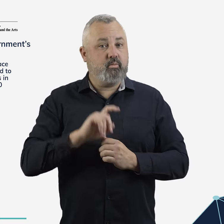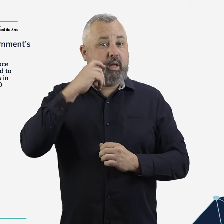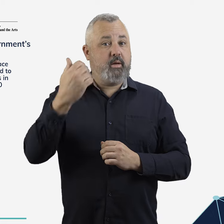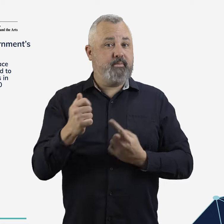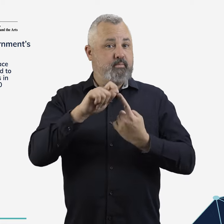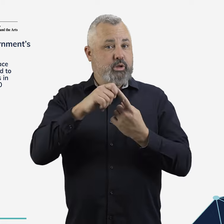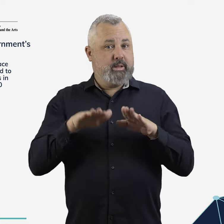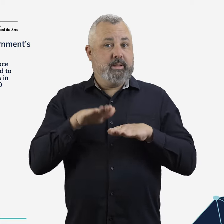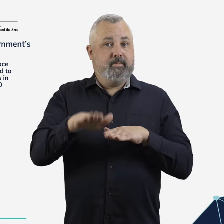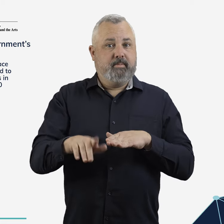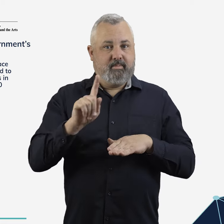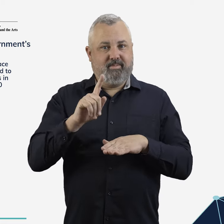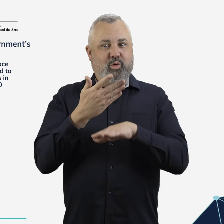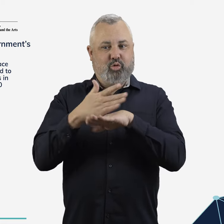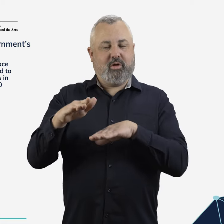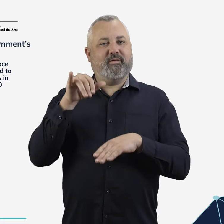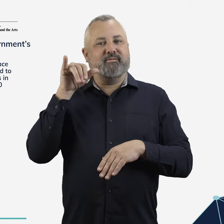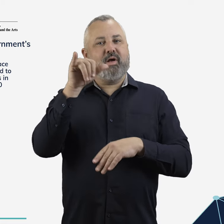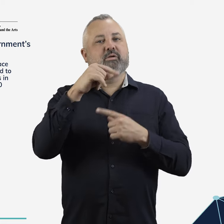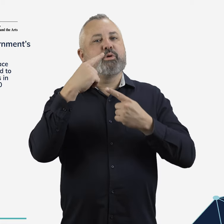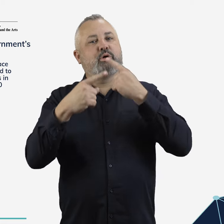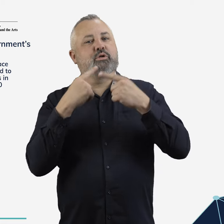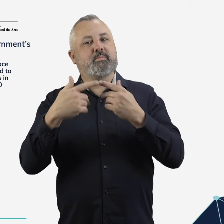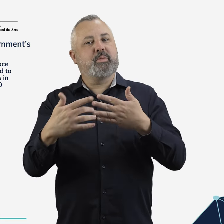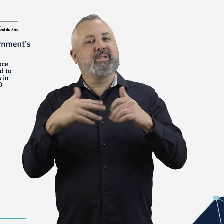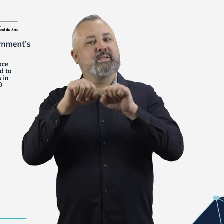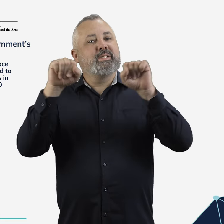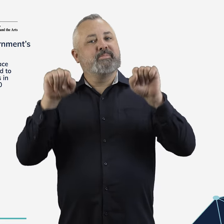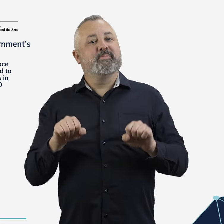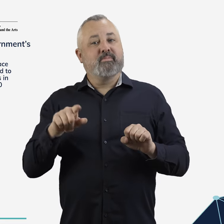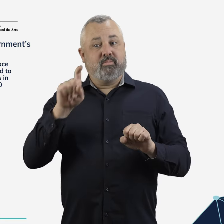The first elements of a new Flight Information Management System will be